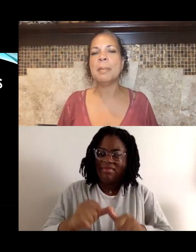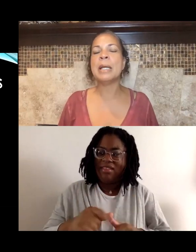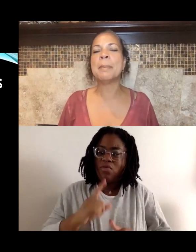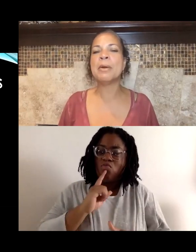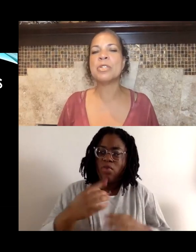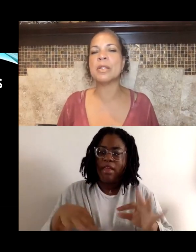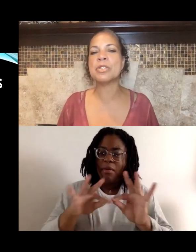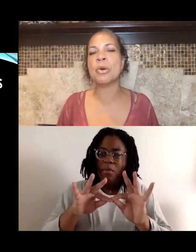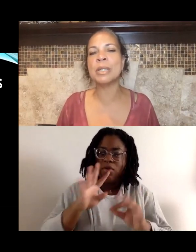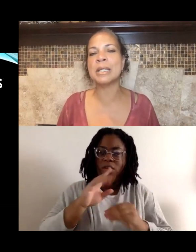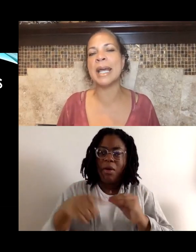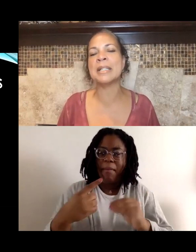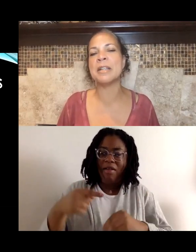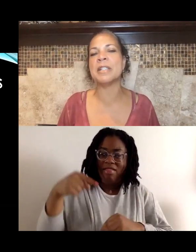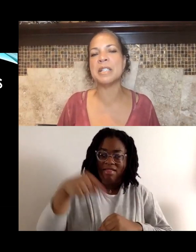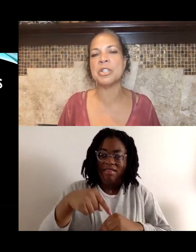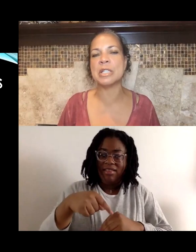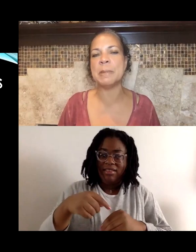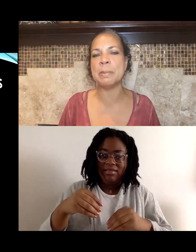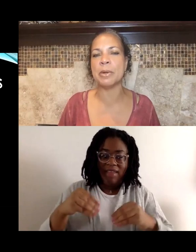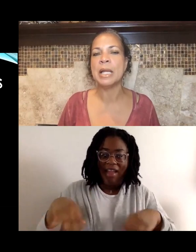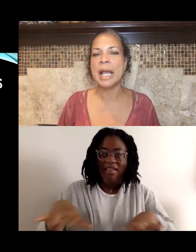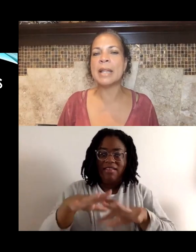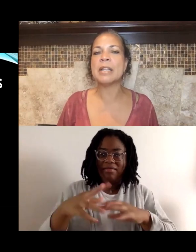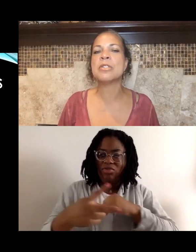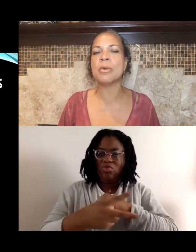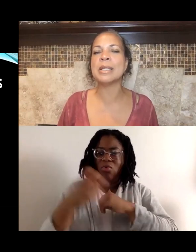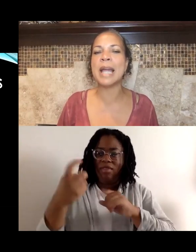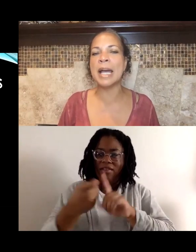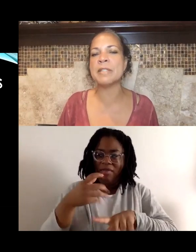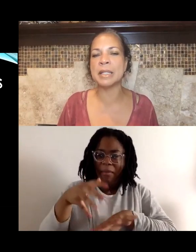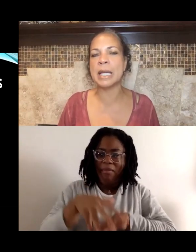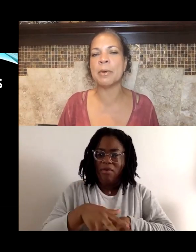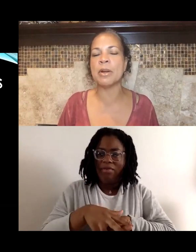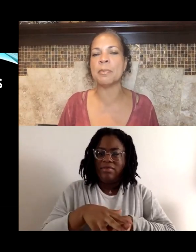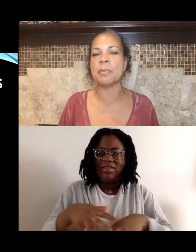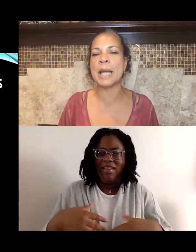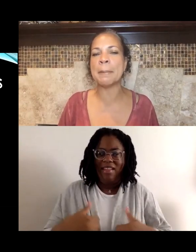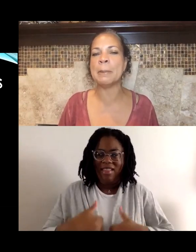being built on the stolen land of indigenous people, and the stolen lives and labor of Black people,